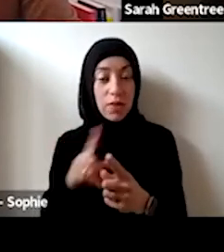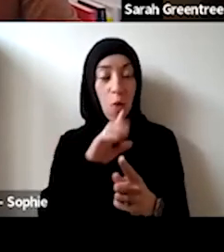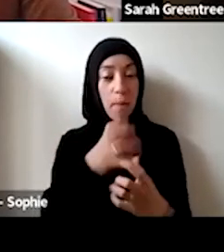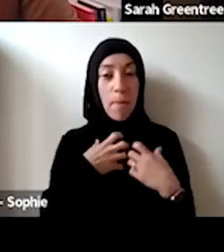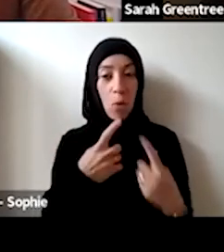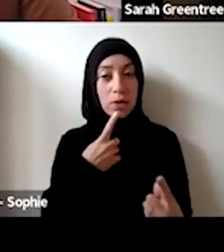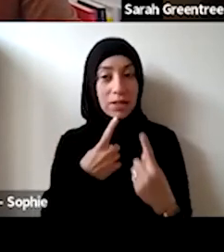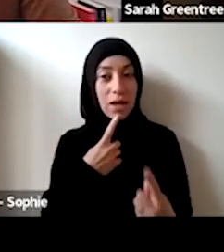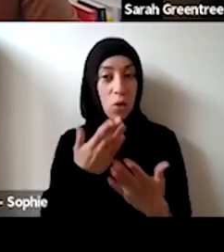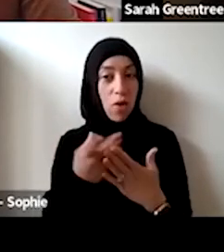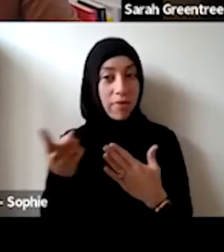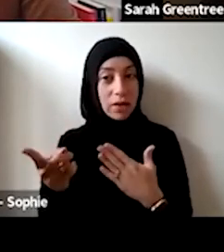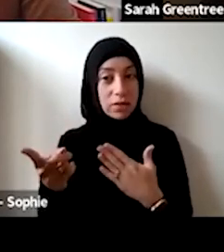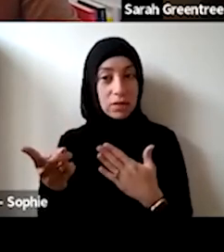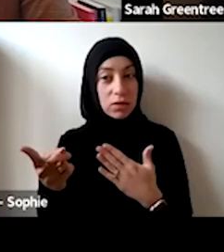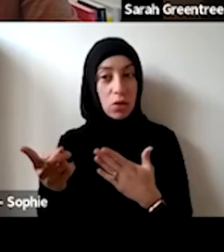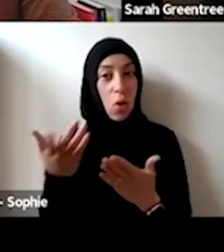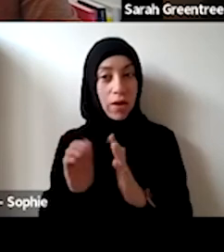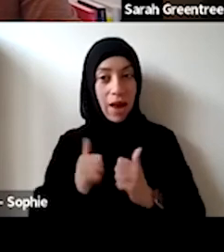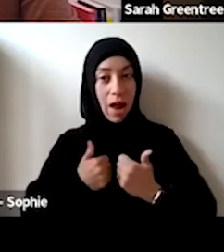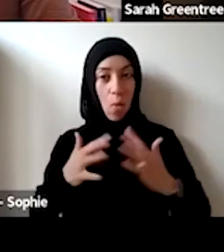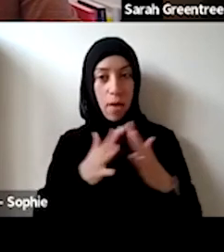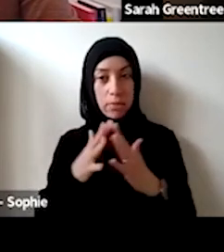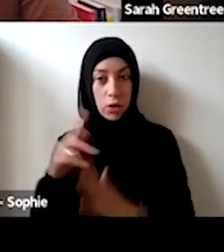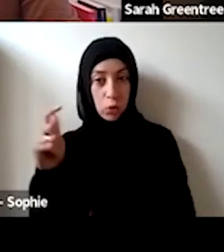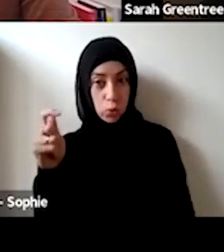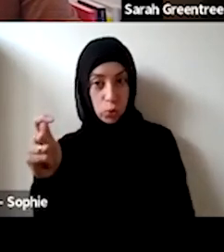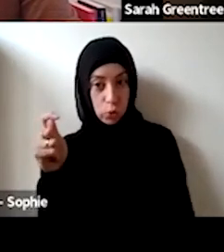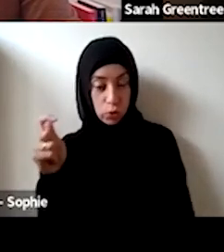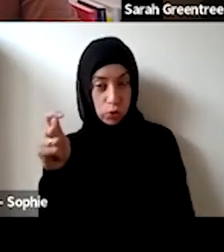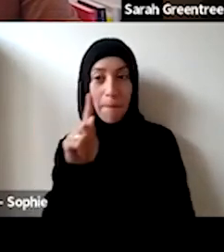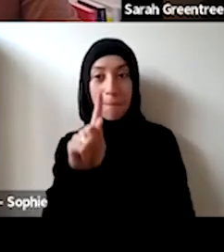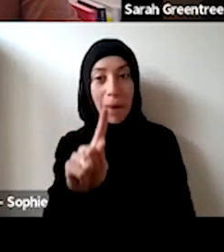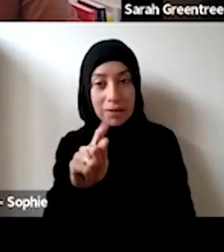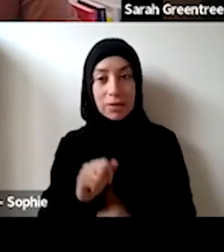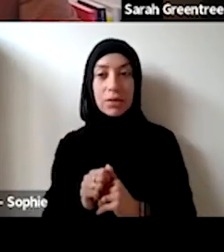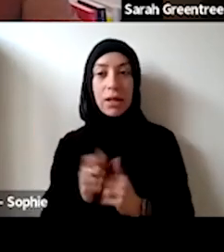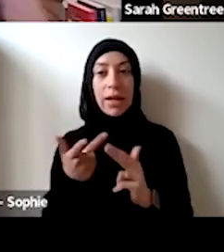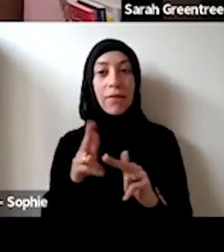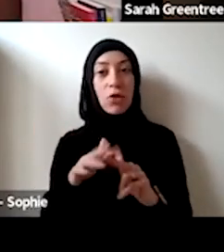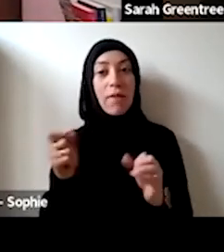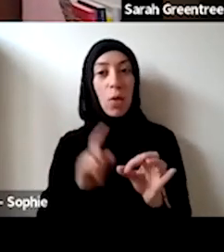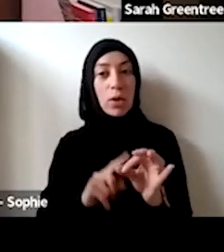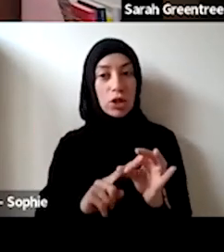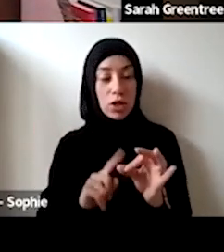on the on our website shortly. But if you do have some questions, please either contact me on our website shortly. But if you do have some questions, please either contact me or